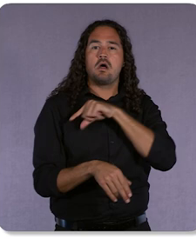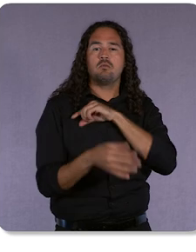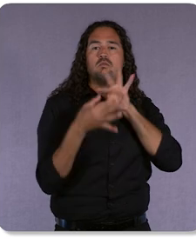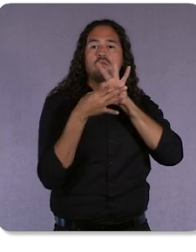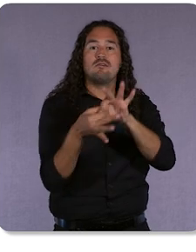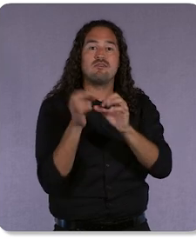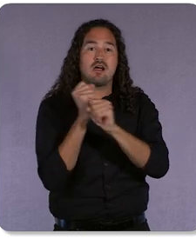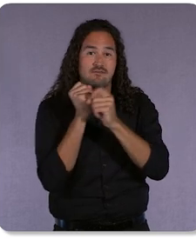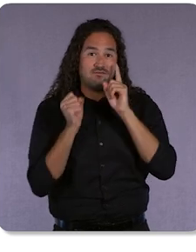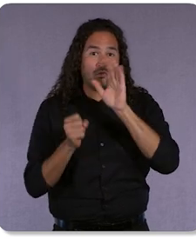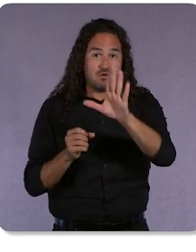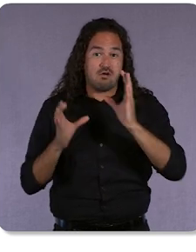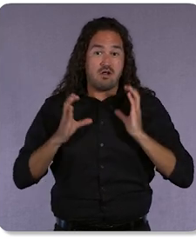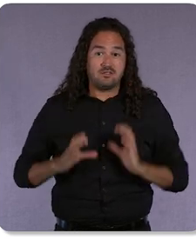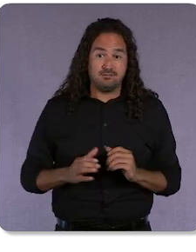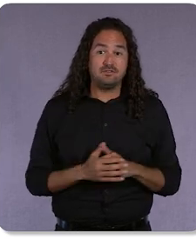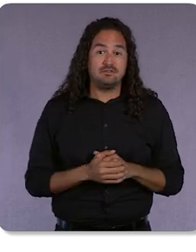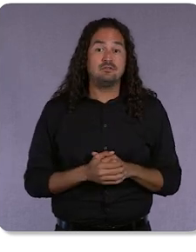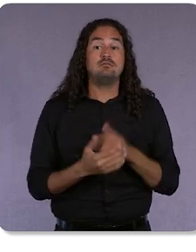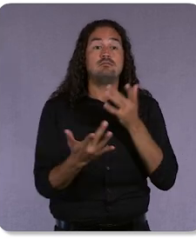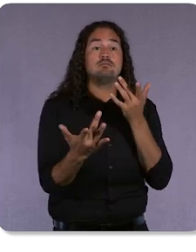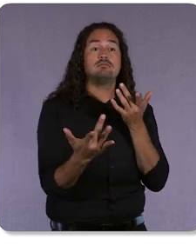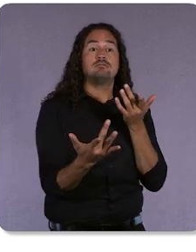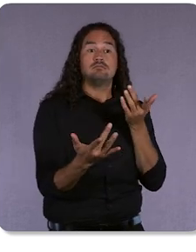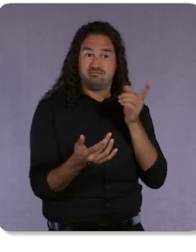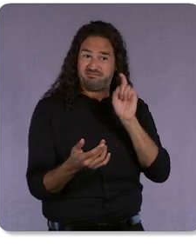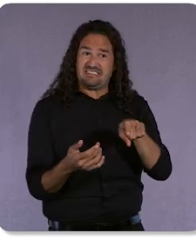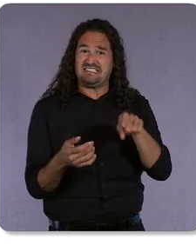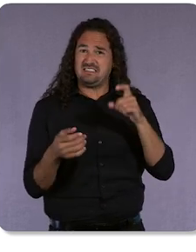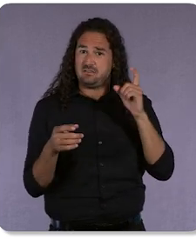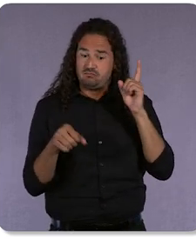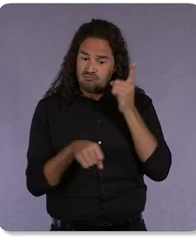And then we have to do this at the right moment, with the information they need,